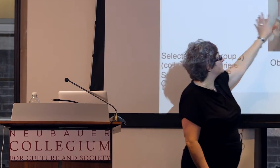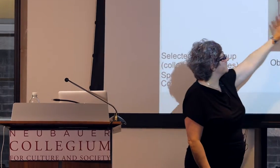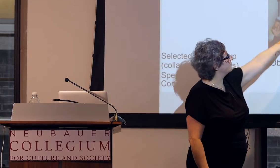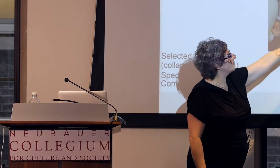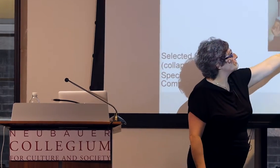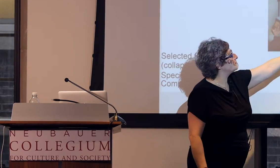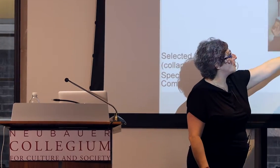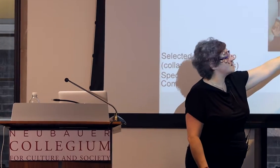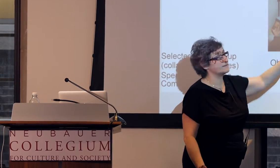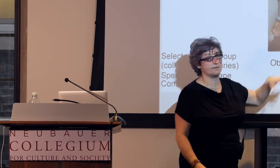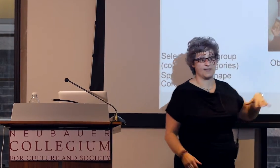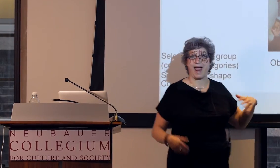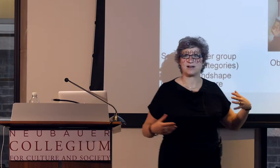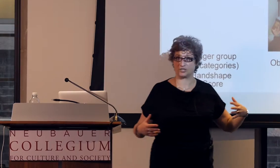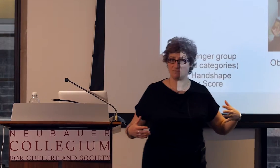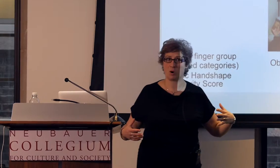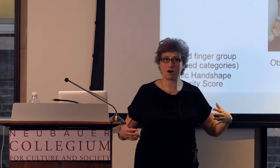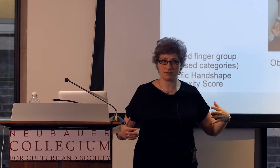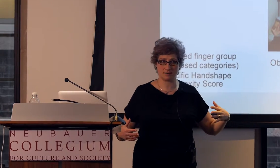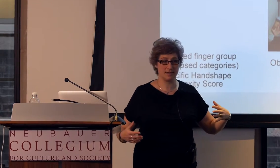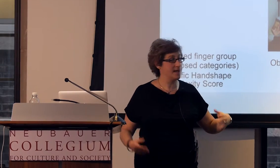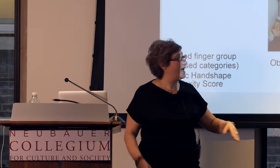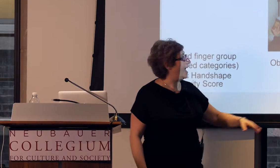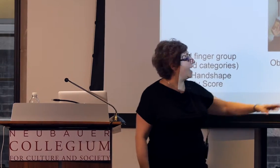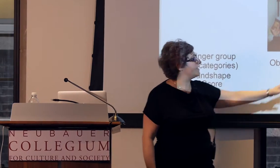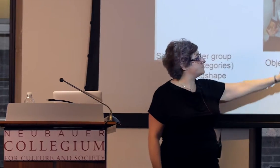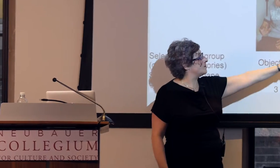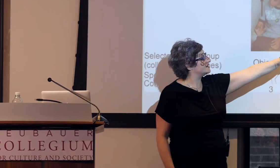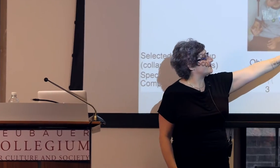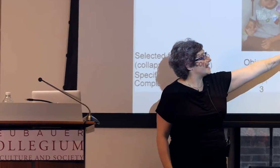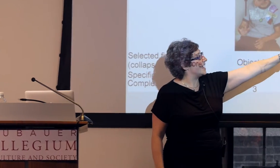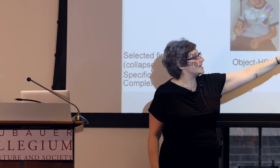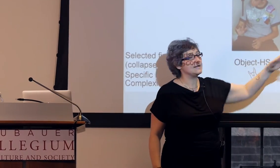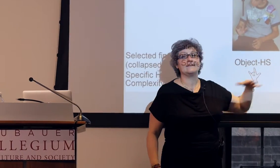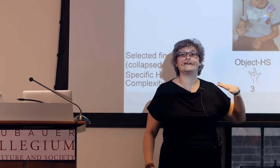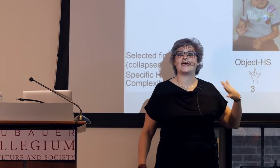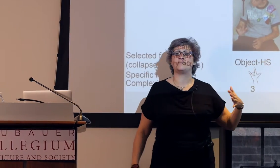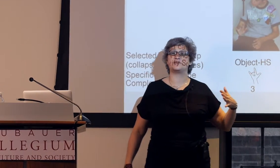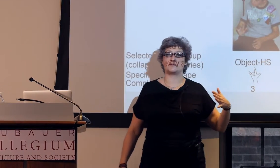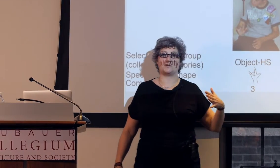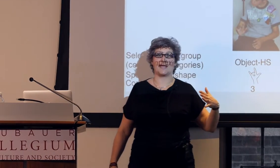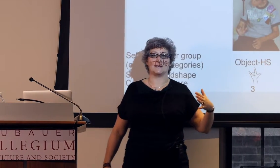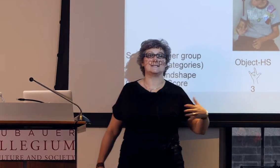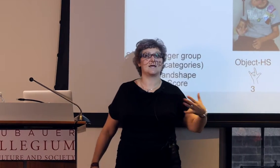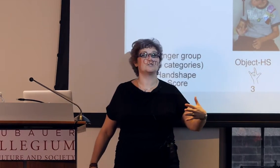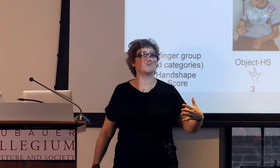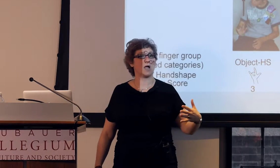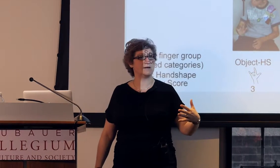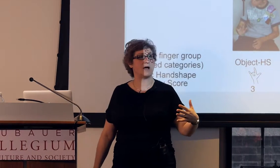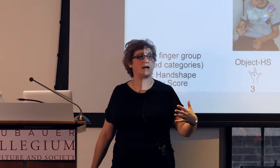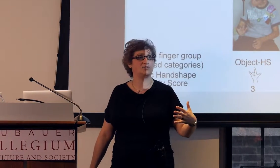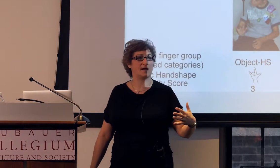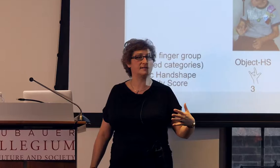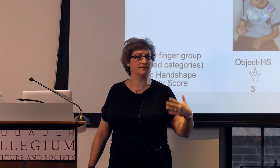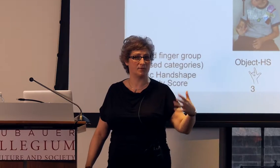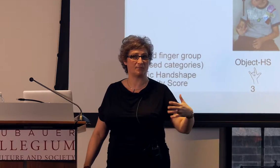that's the first part, the action part, and then you notice at the end, he labels the plane, he tells you what kind of object